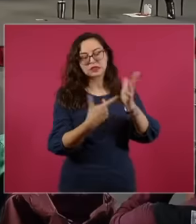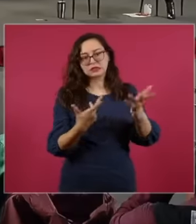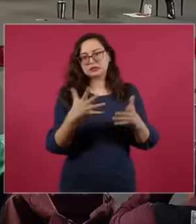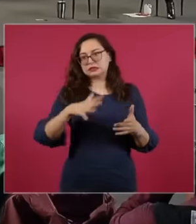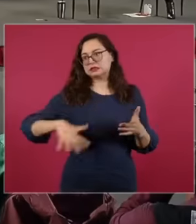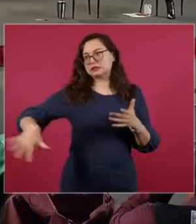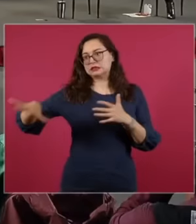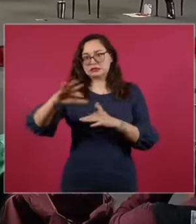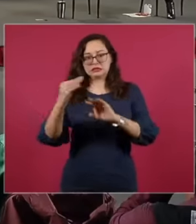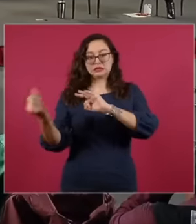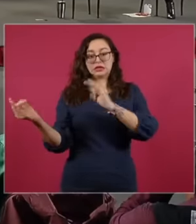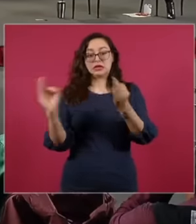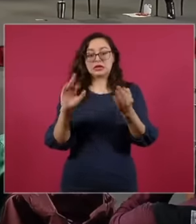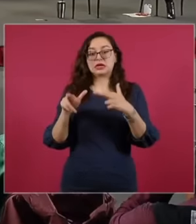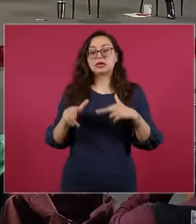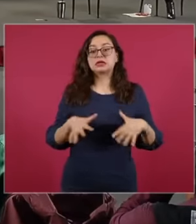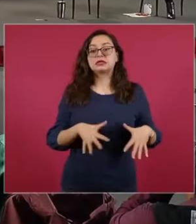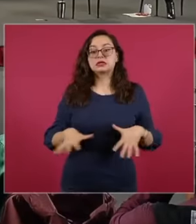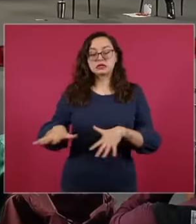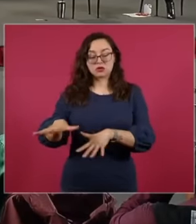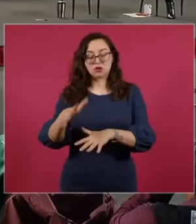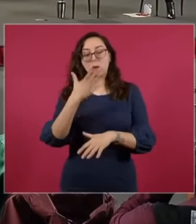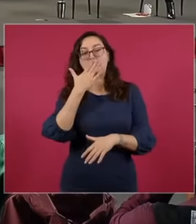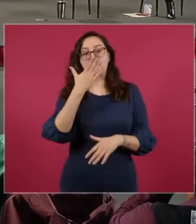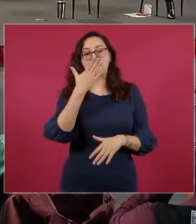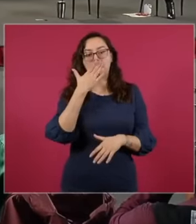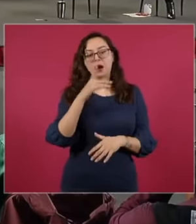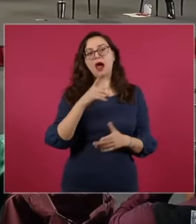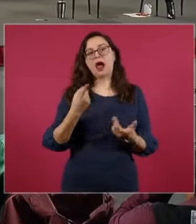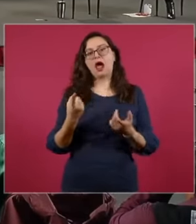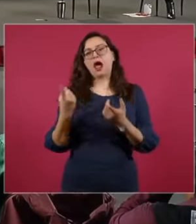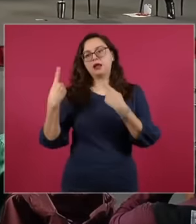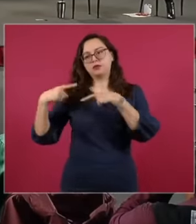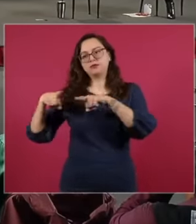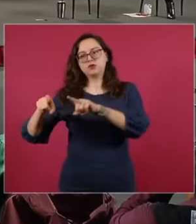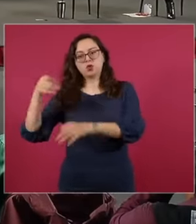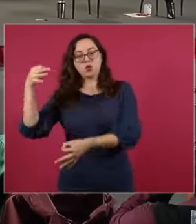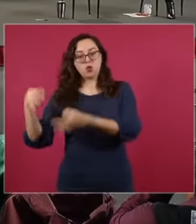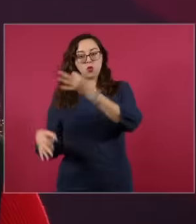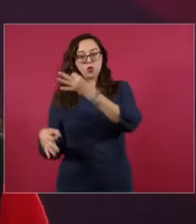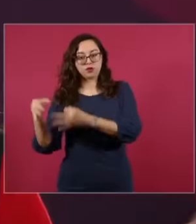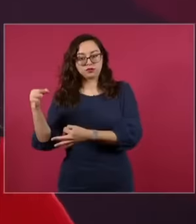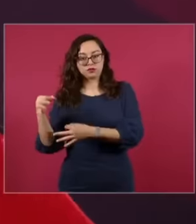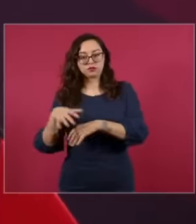regardless of the trials, we installed this table, the remediation plan